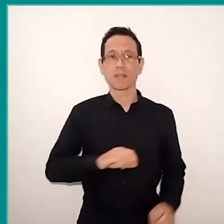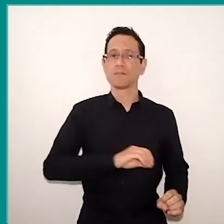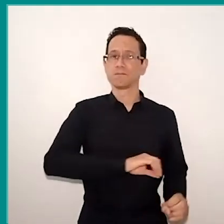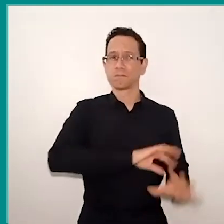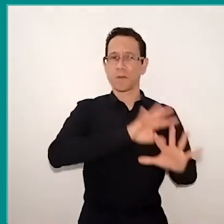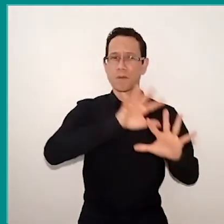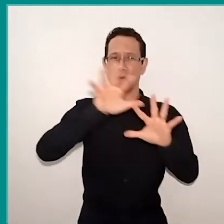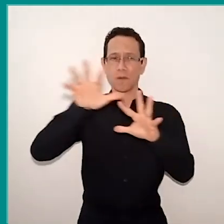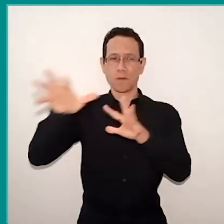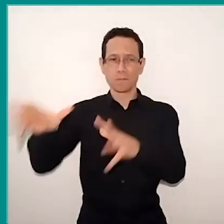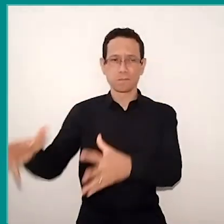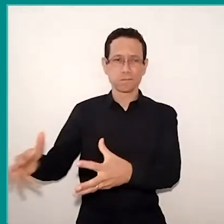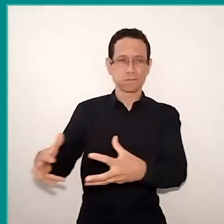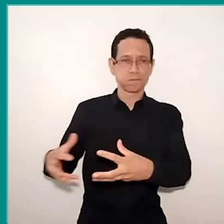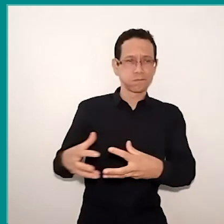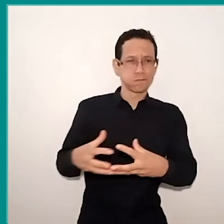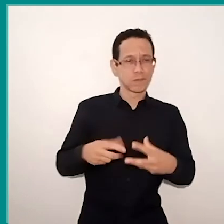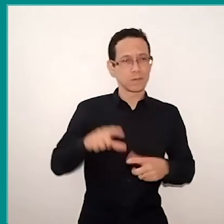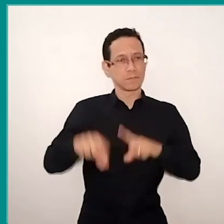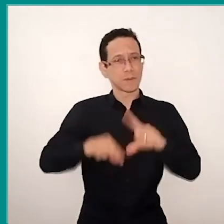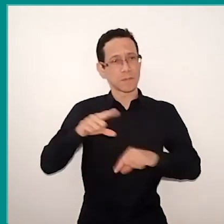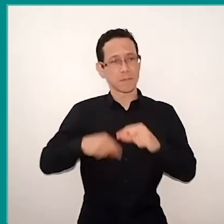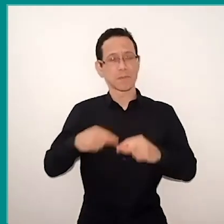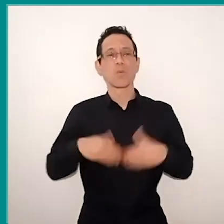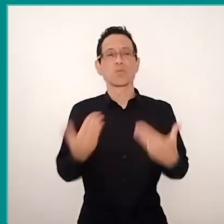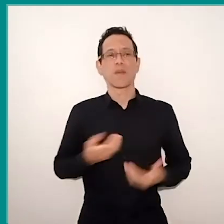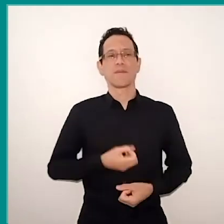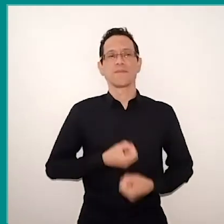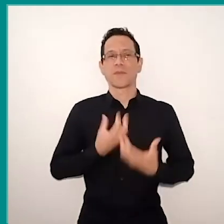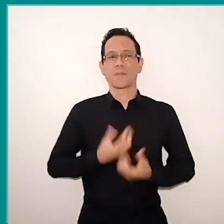and help select the information, which is care, at the same time,